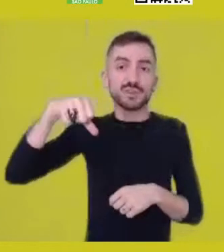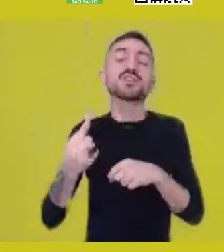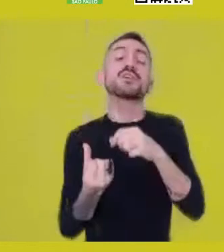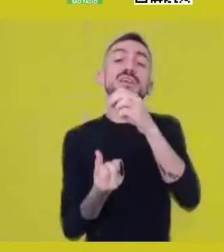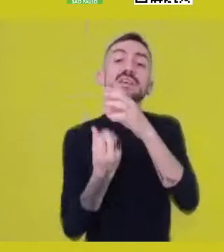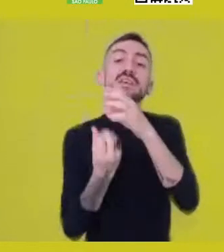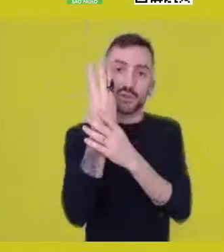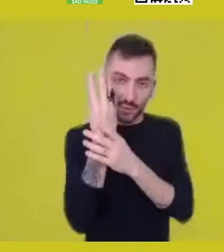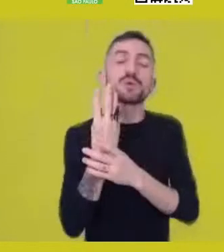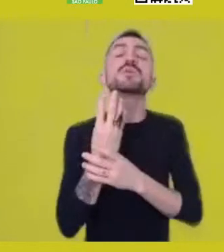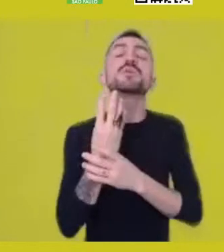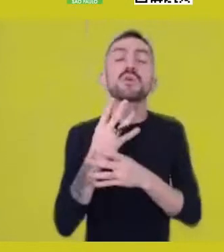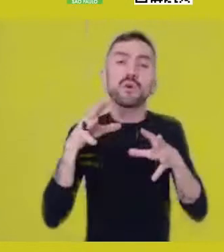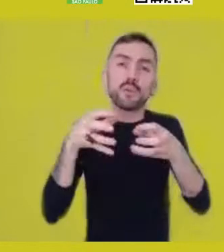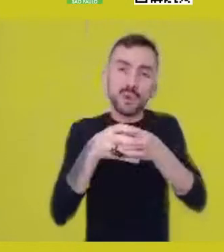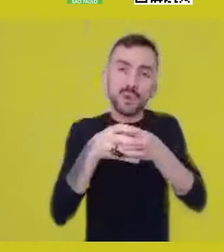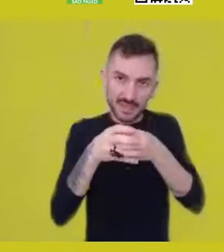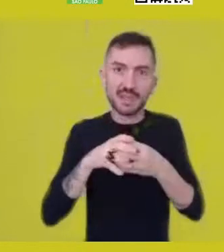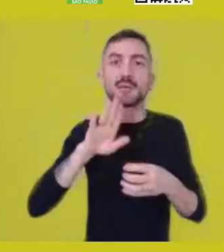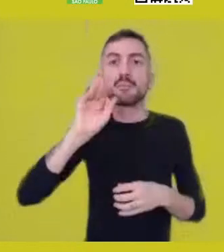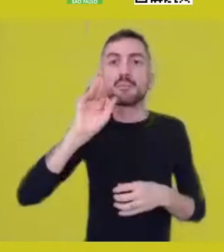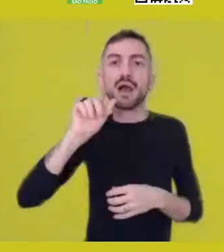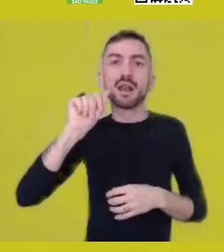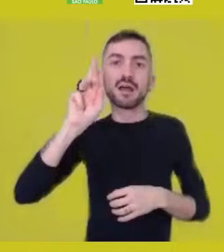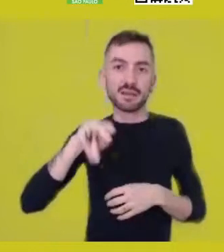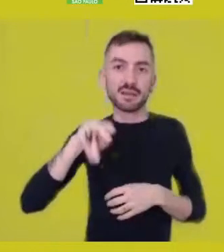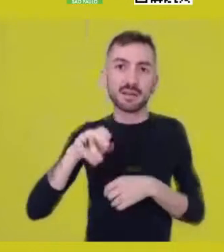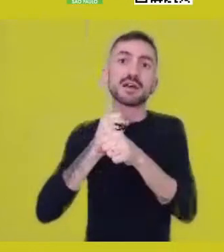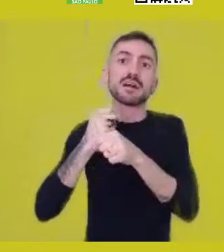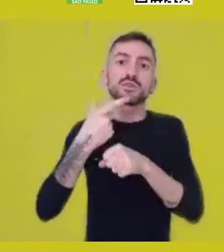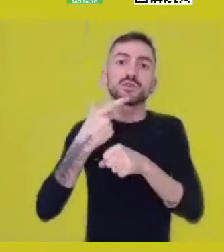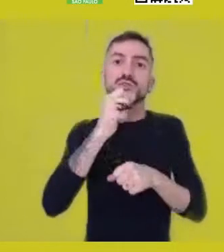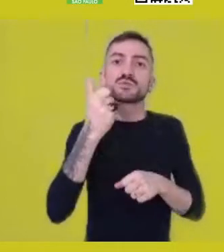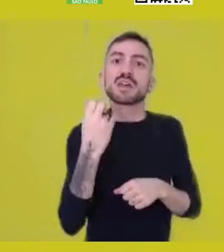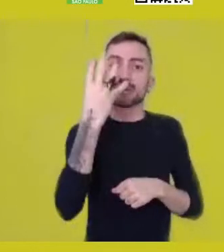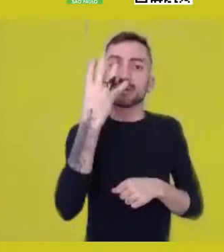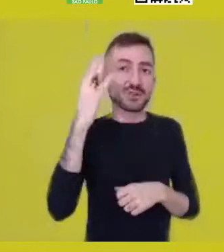recognized in 2014 as part of São Paulo’s immaterial heritage.